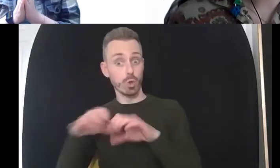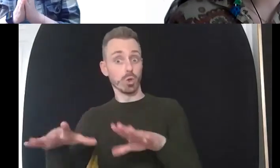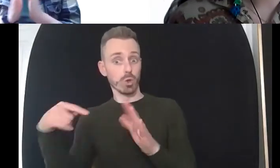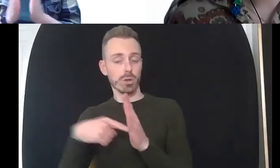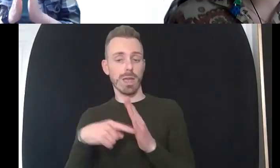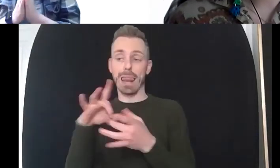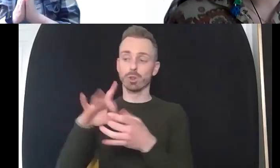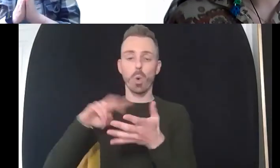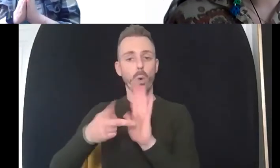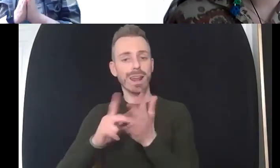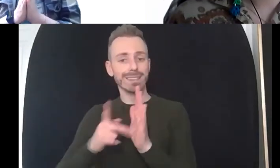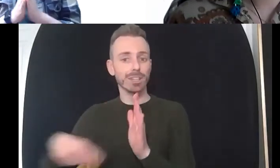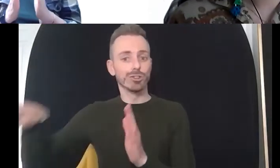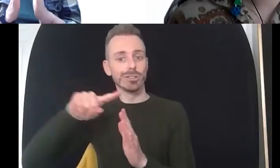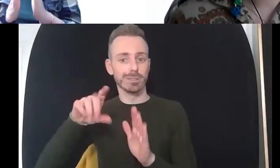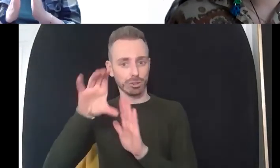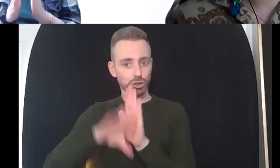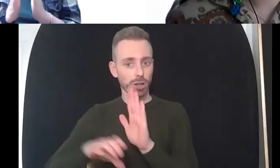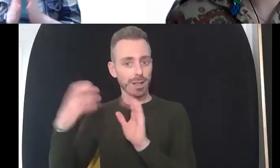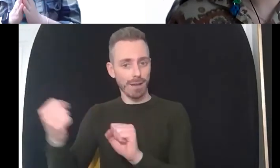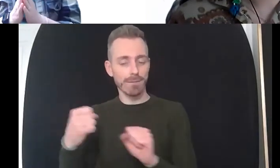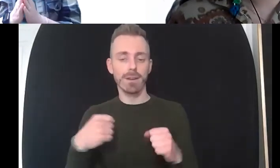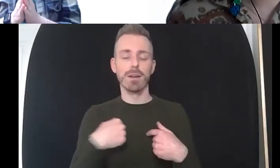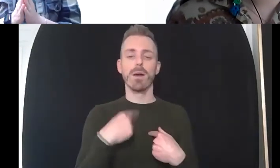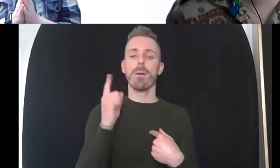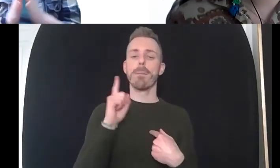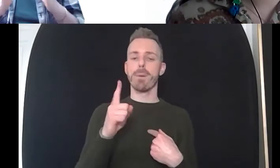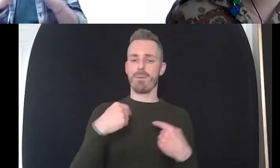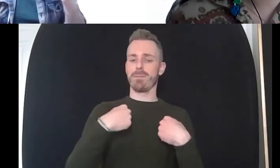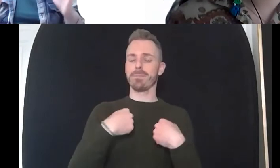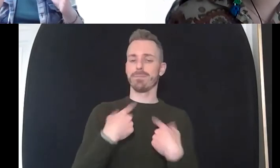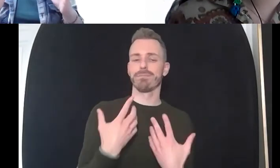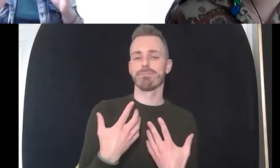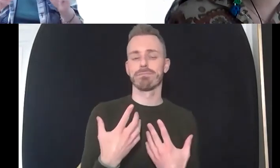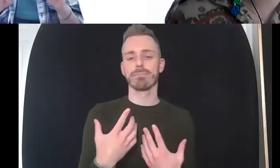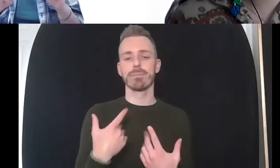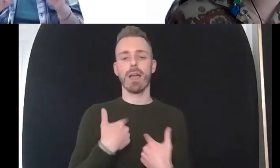and the importance of that i mean i i can advertise in terms as private therapy and say